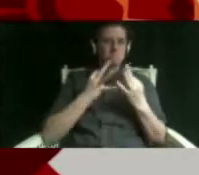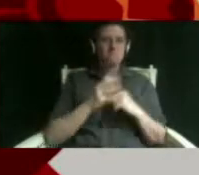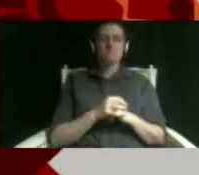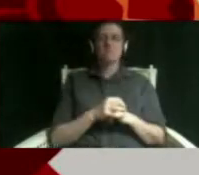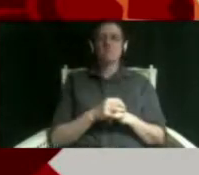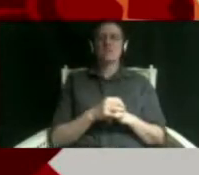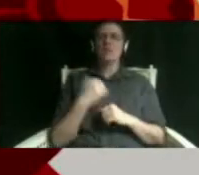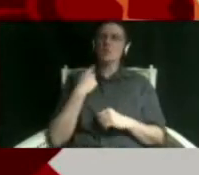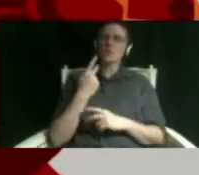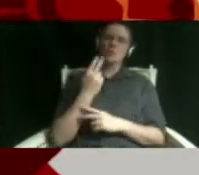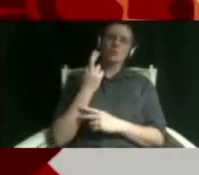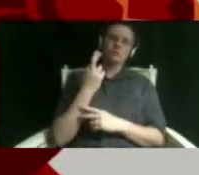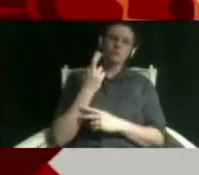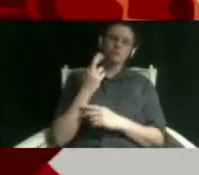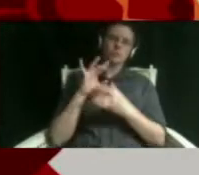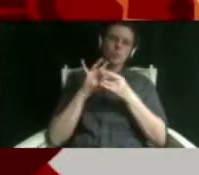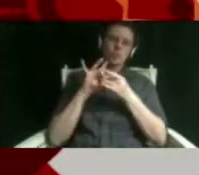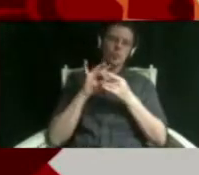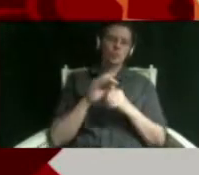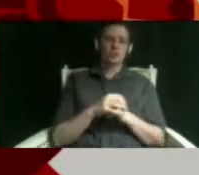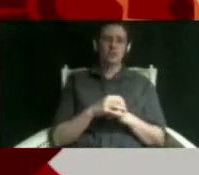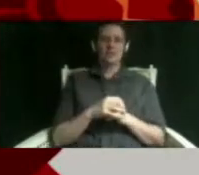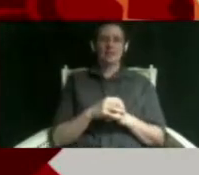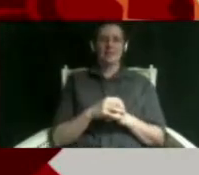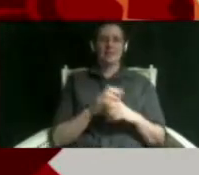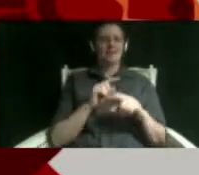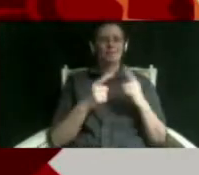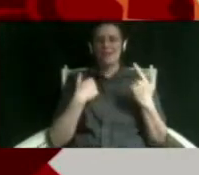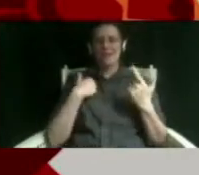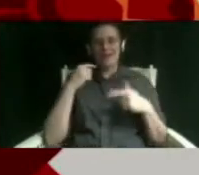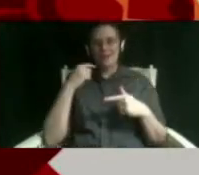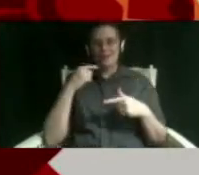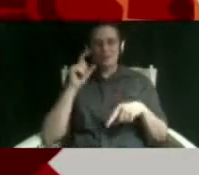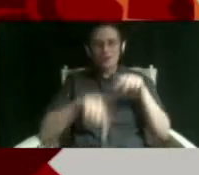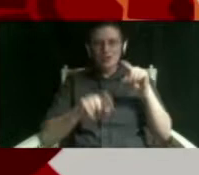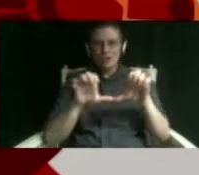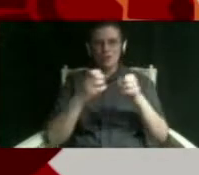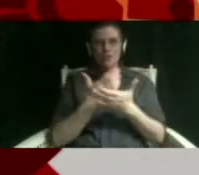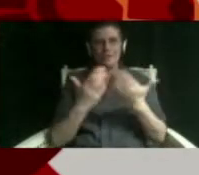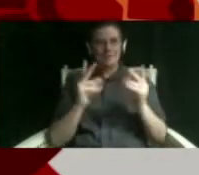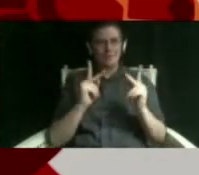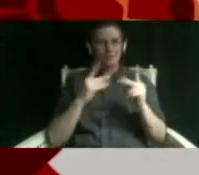and like i was not allowed to do the things that people are normally allowed to do to grave i could